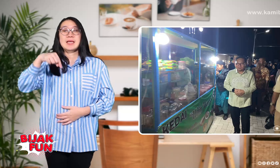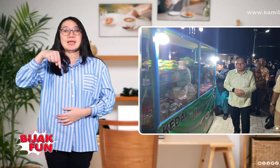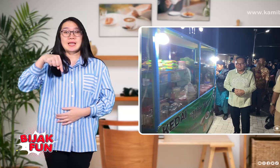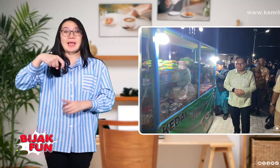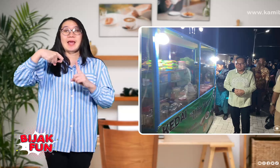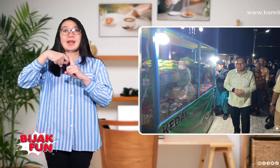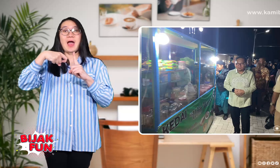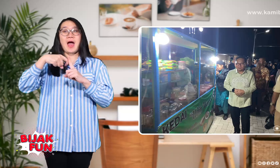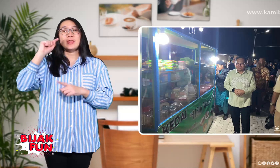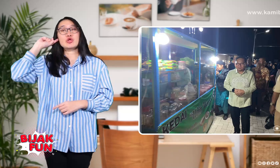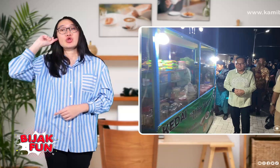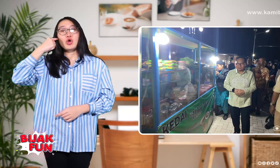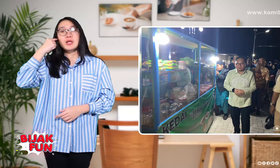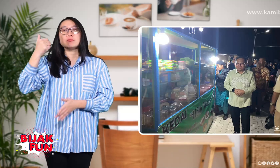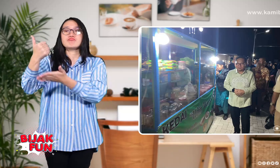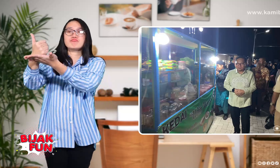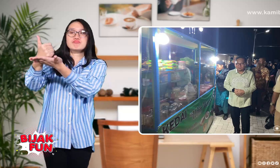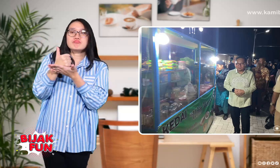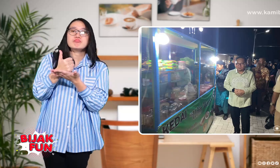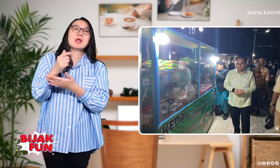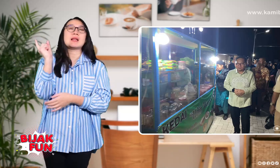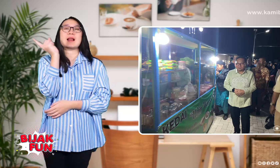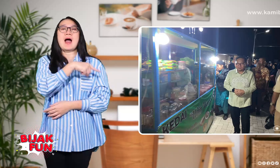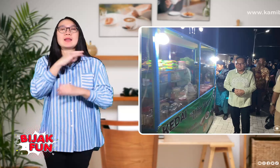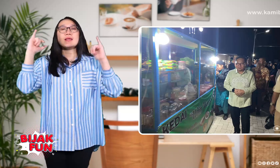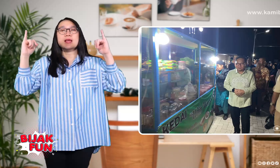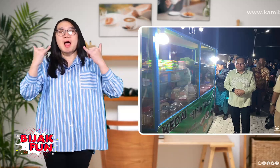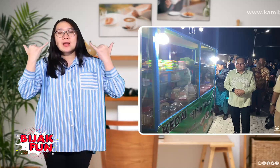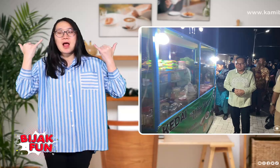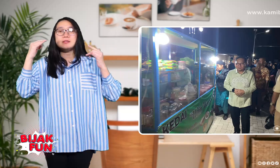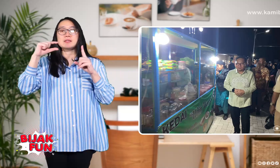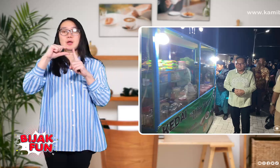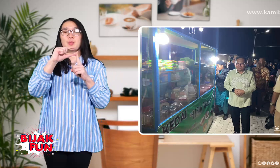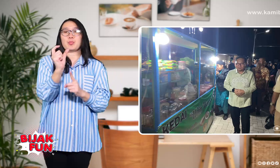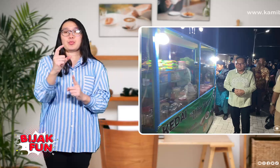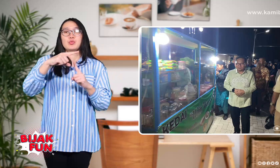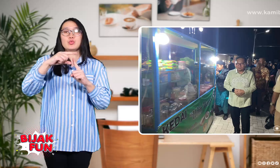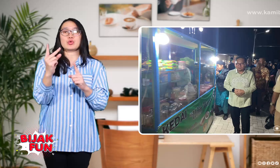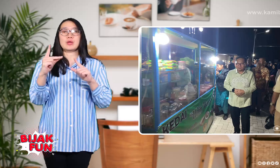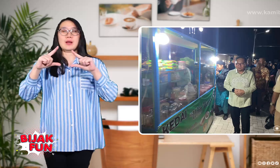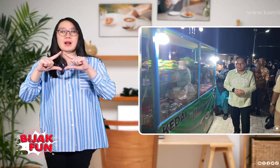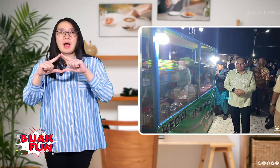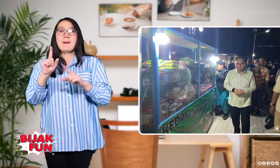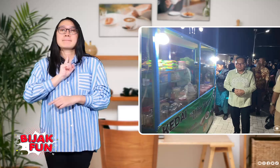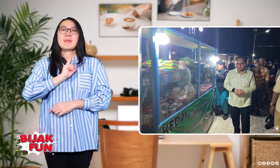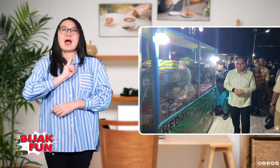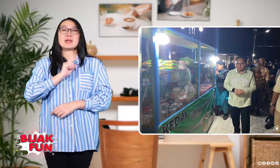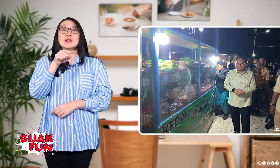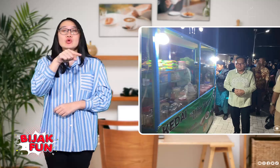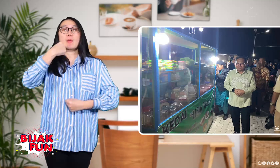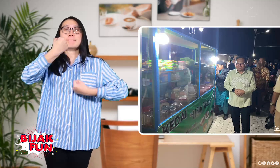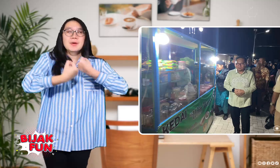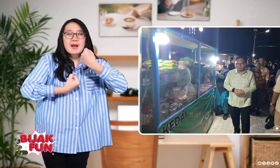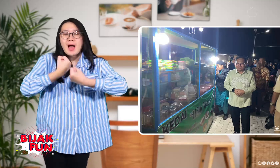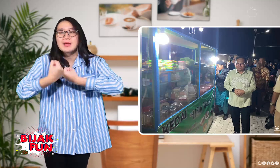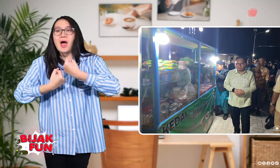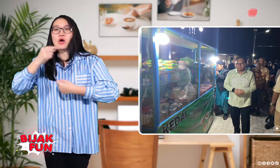This Deaf Shop is assisted by The empowering Putra Mandiri Foundation